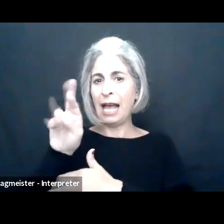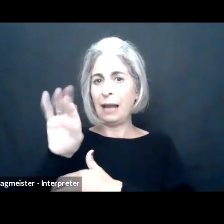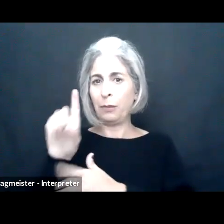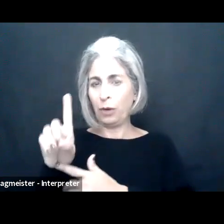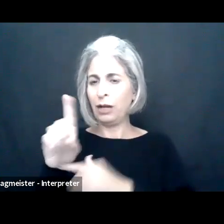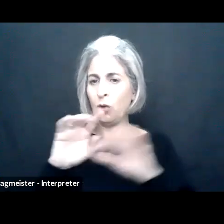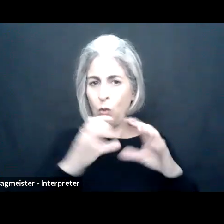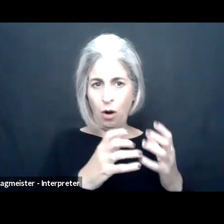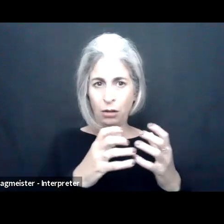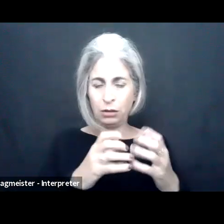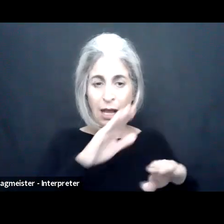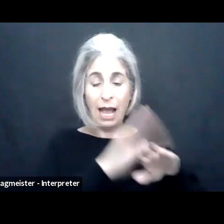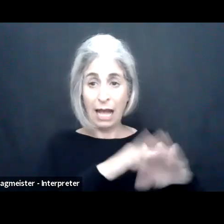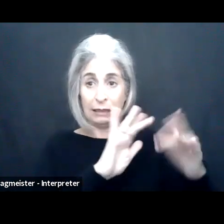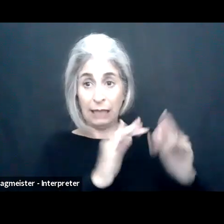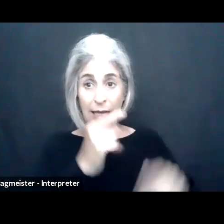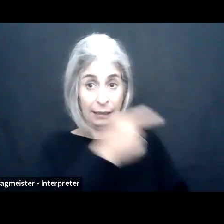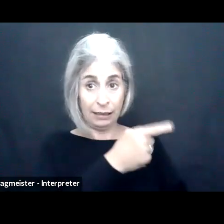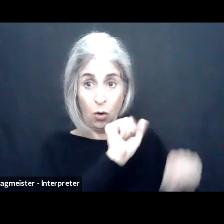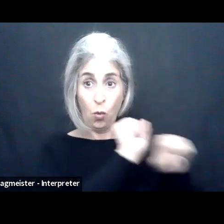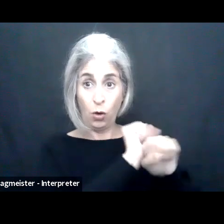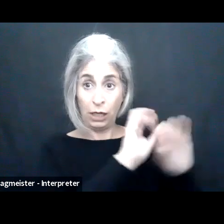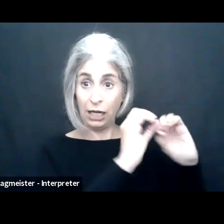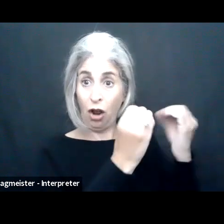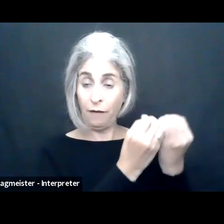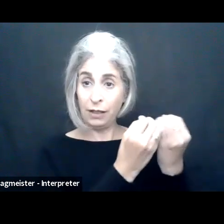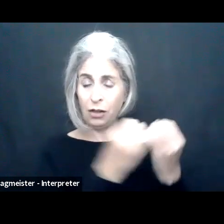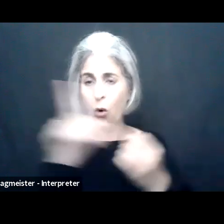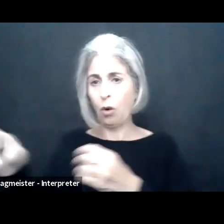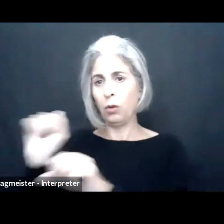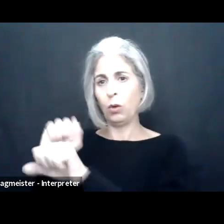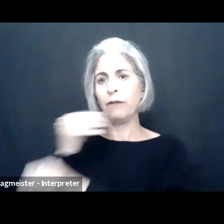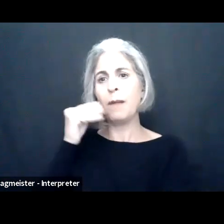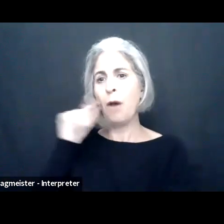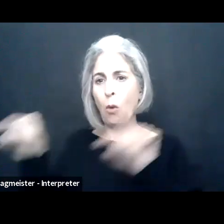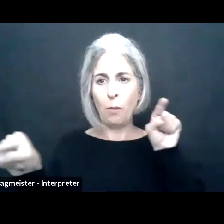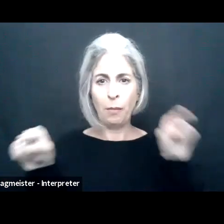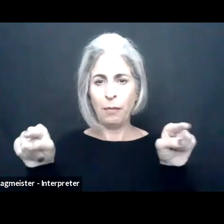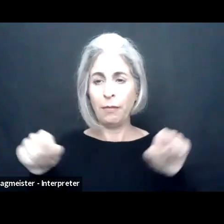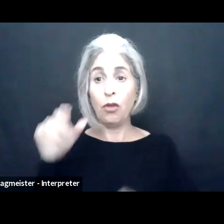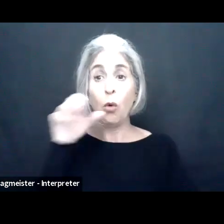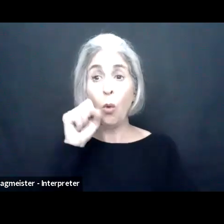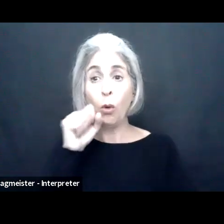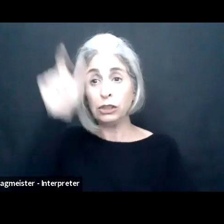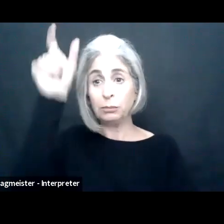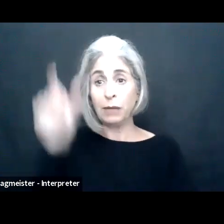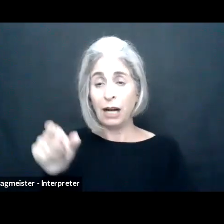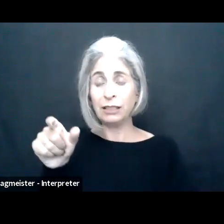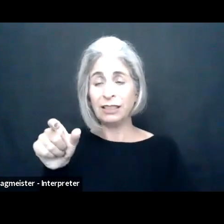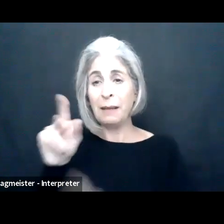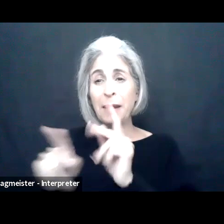employees with disabilities appreciate remote or hybrid environment. Each graph compares an on-site environment with employees in a hybrid or remote environment.